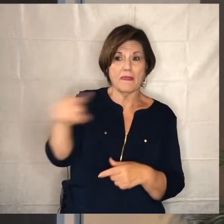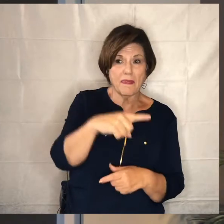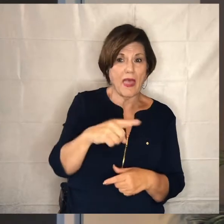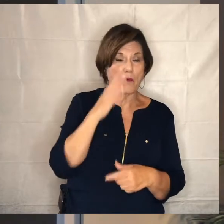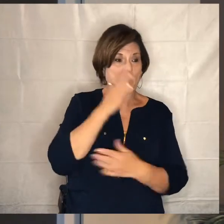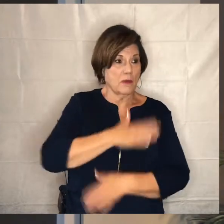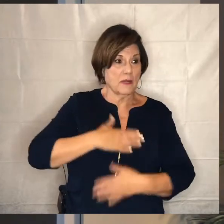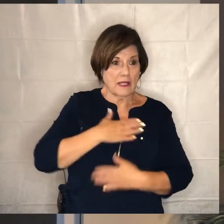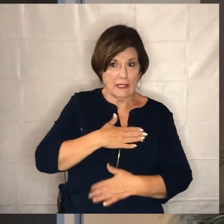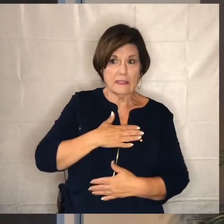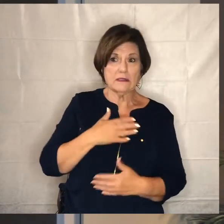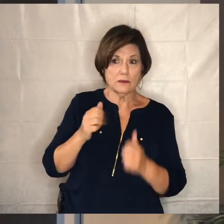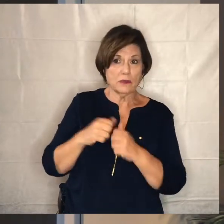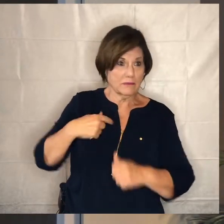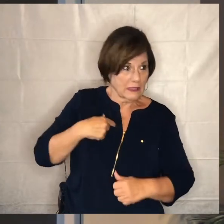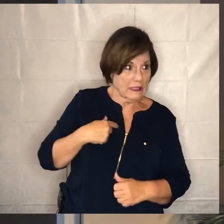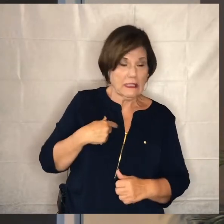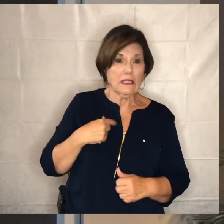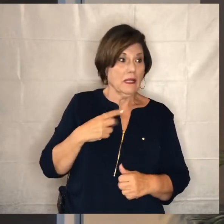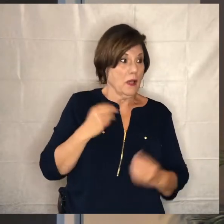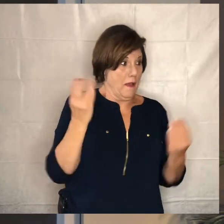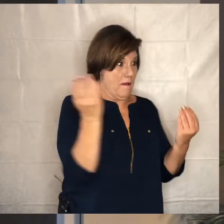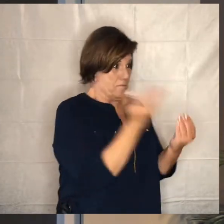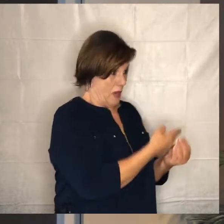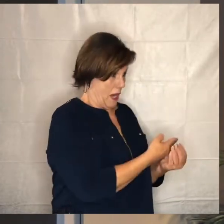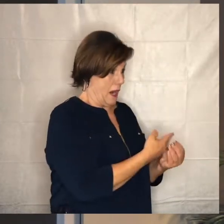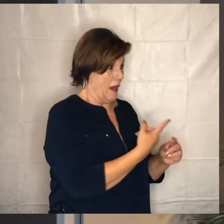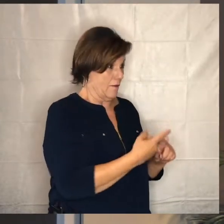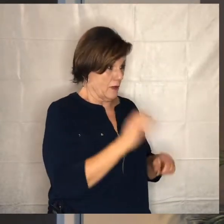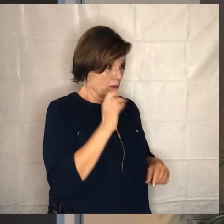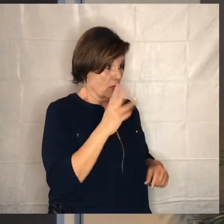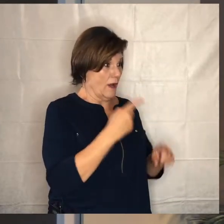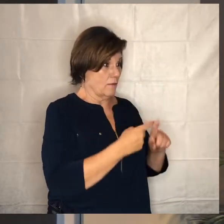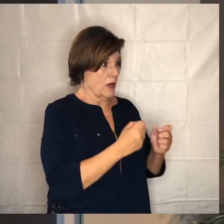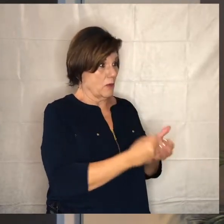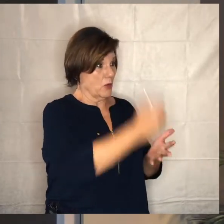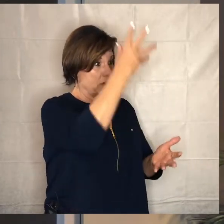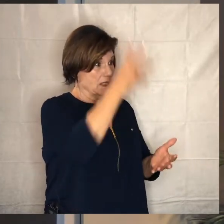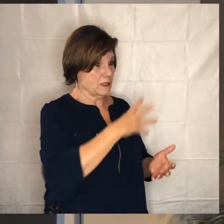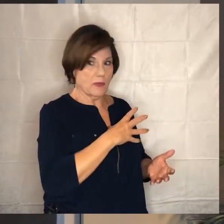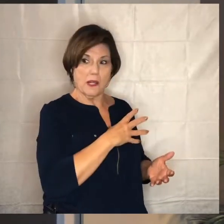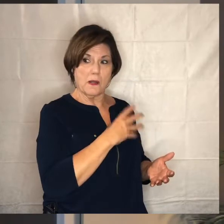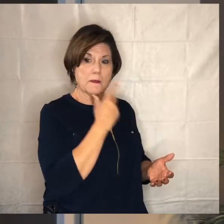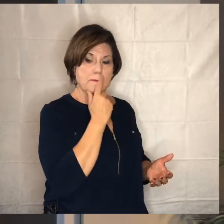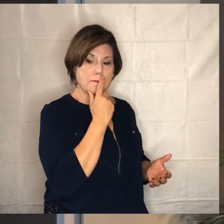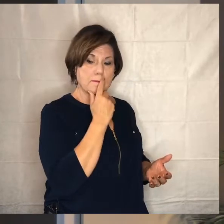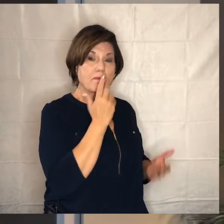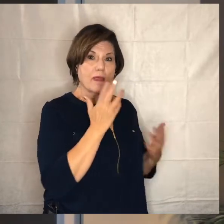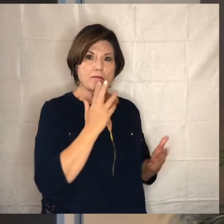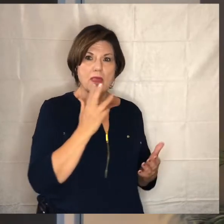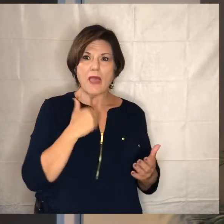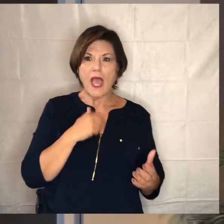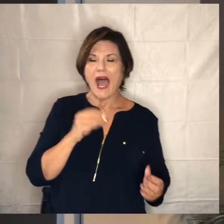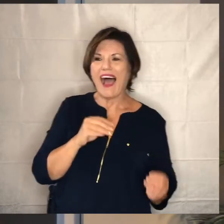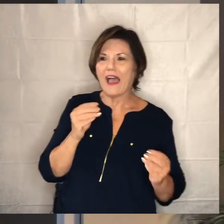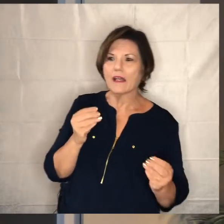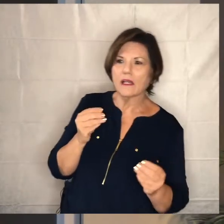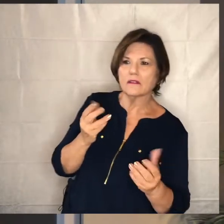curry favor with them then when if i get fired from my job by the rich guy then i might be able to go move in with them or they might